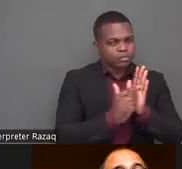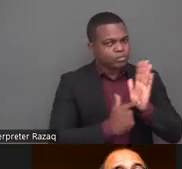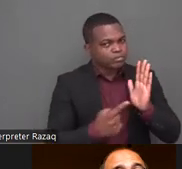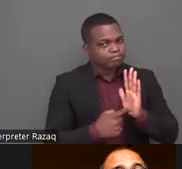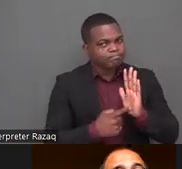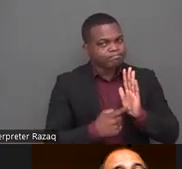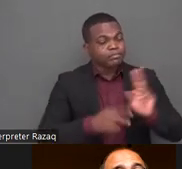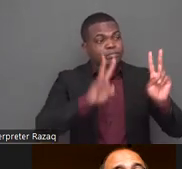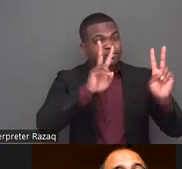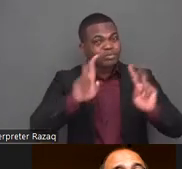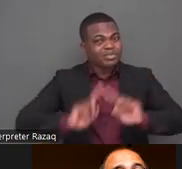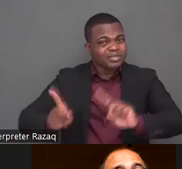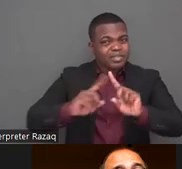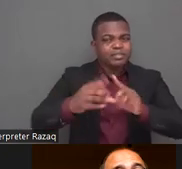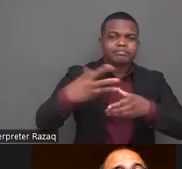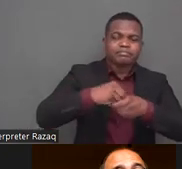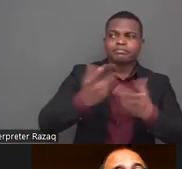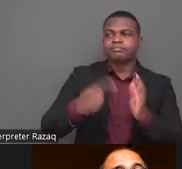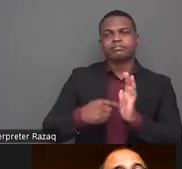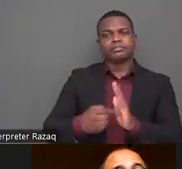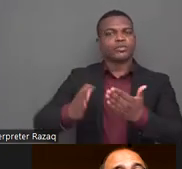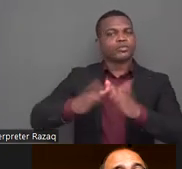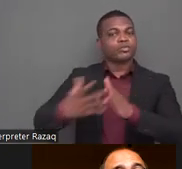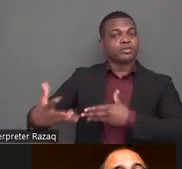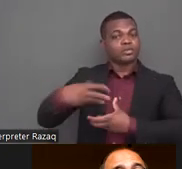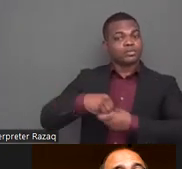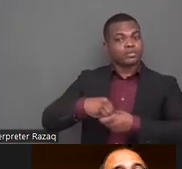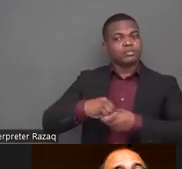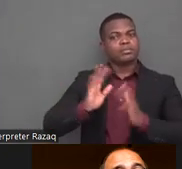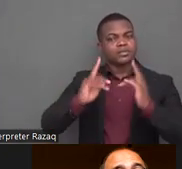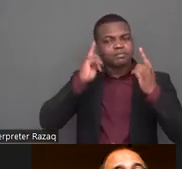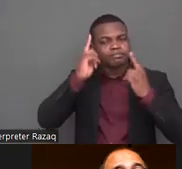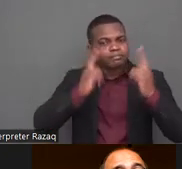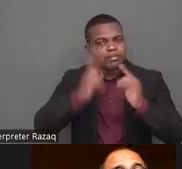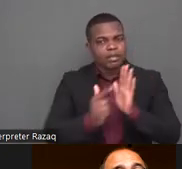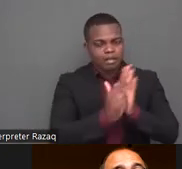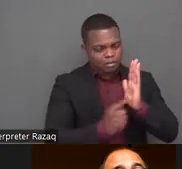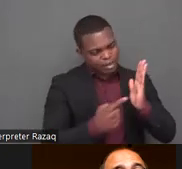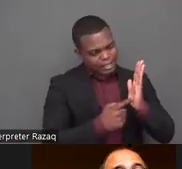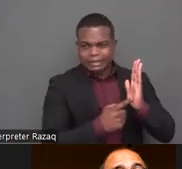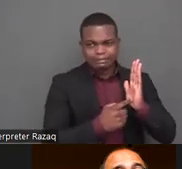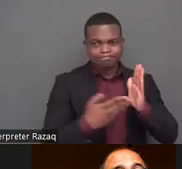to allow community life to continue without interruption um i see that yeni rosa damayanti